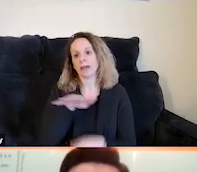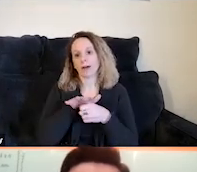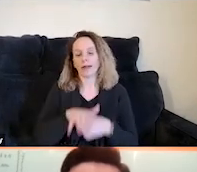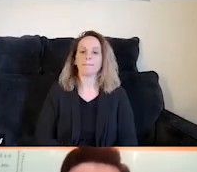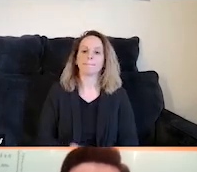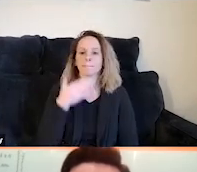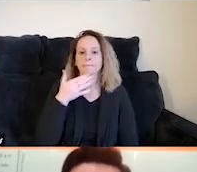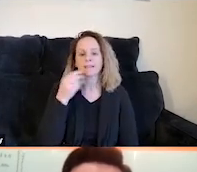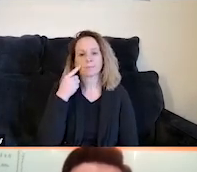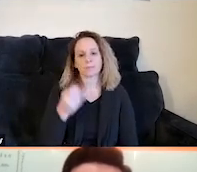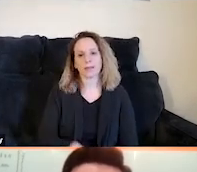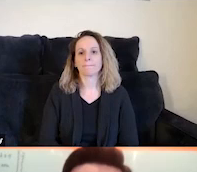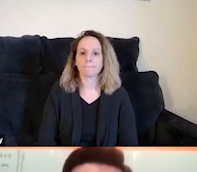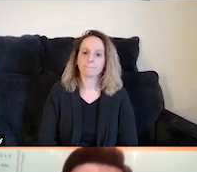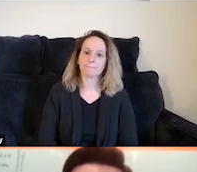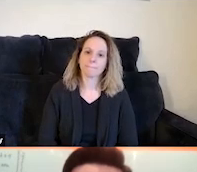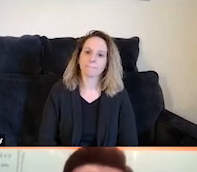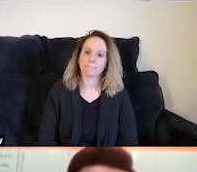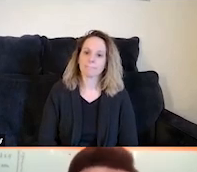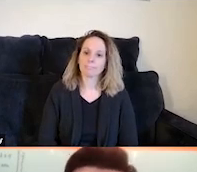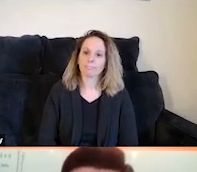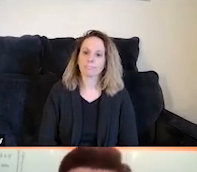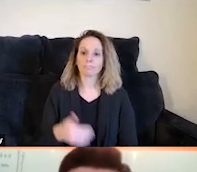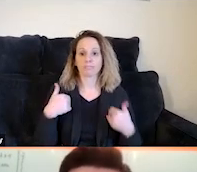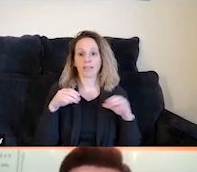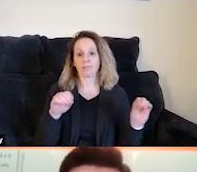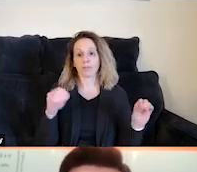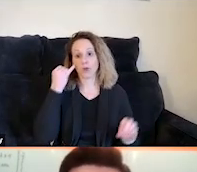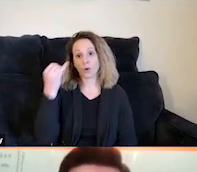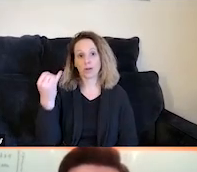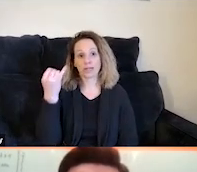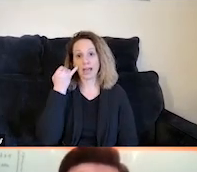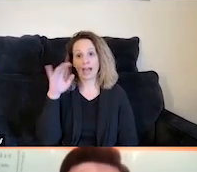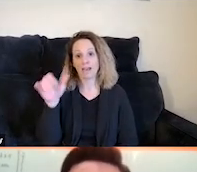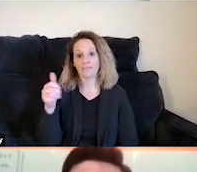Thanks, Leila. So, I have no idea if any of the 300 or so attendees